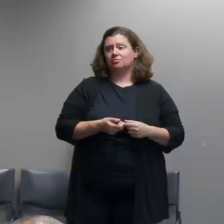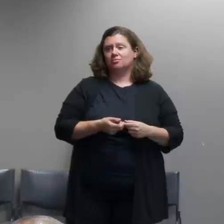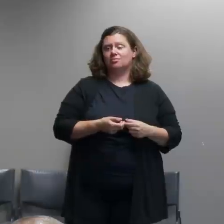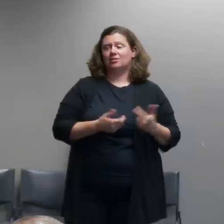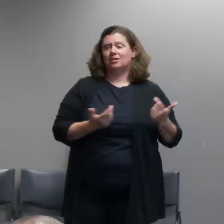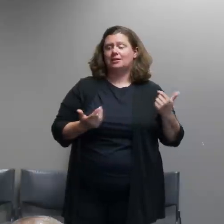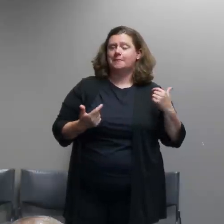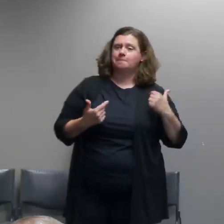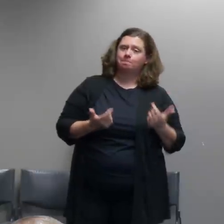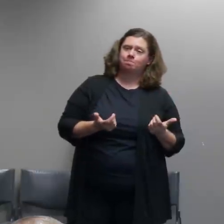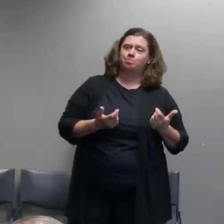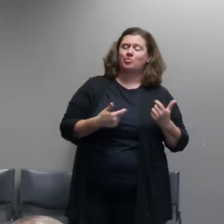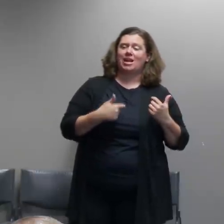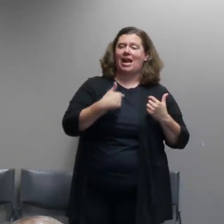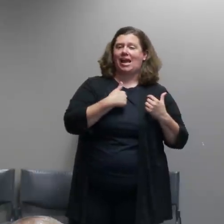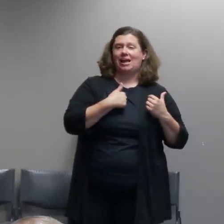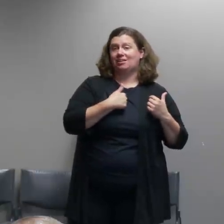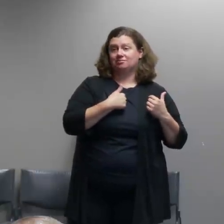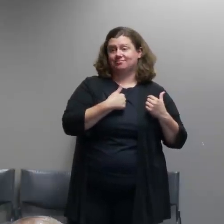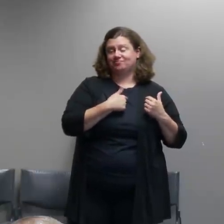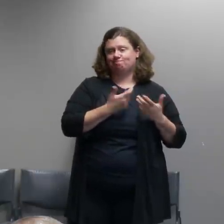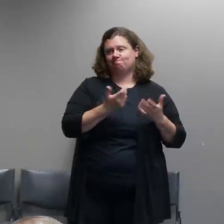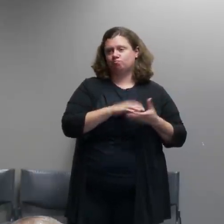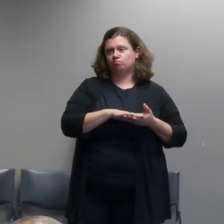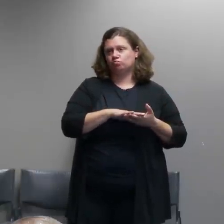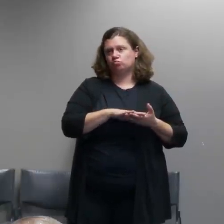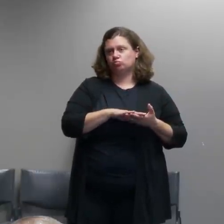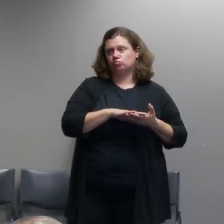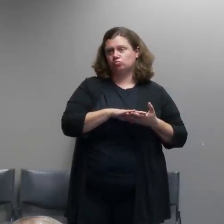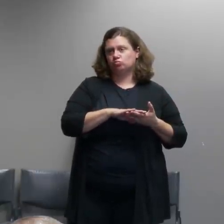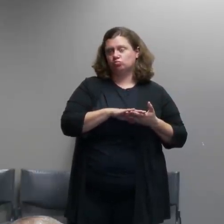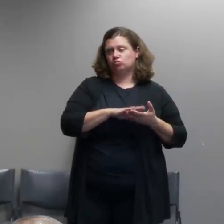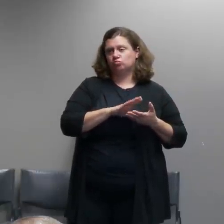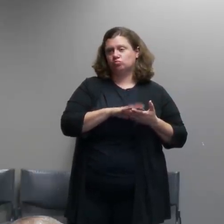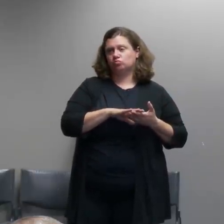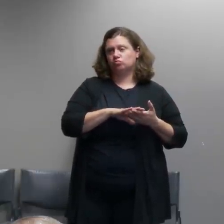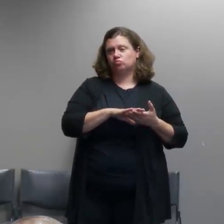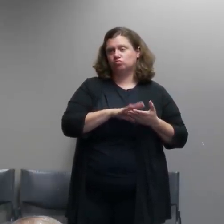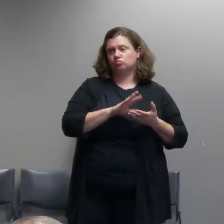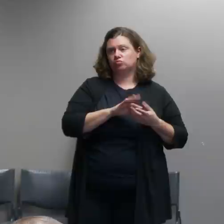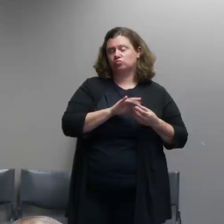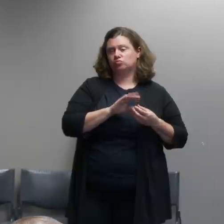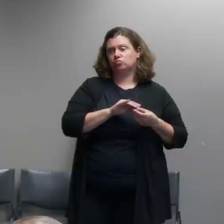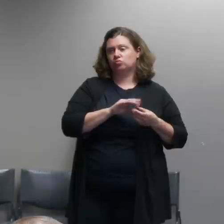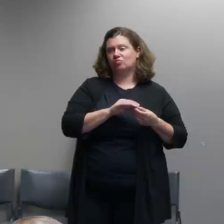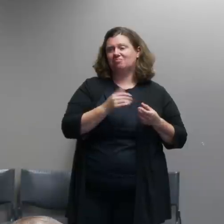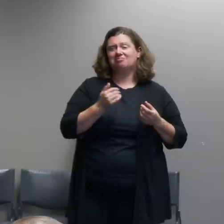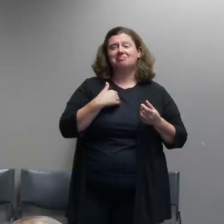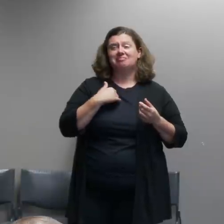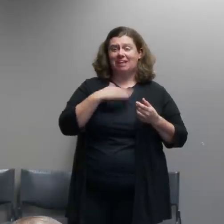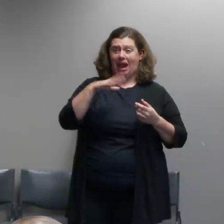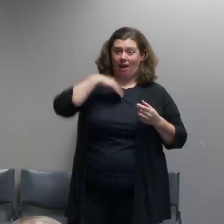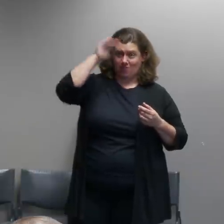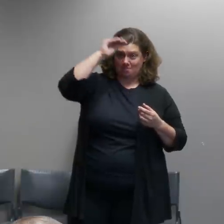i'm not really lots of people could express opinions about the effects of